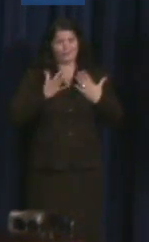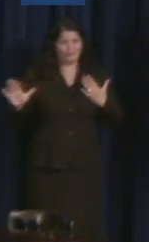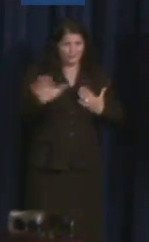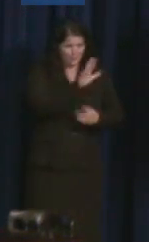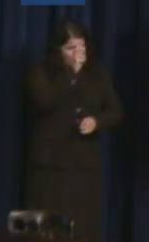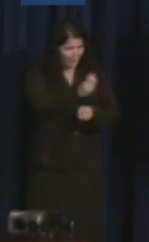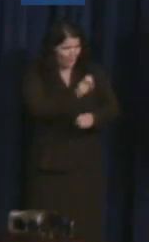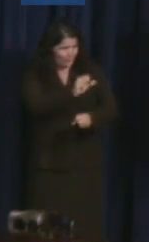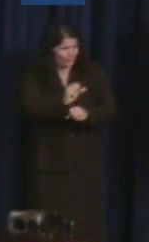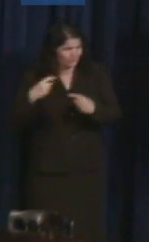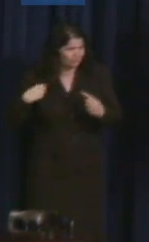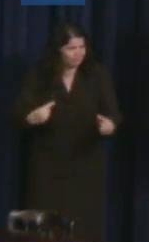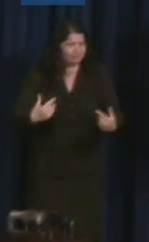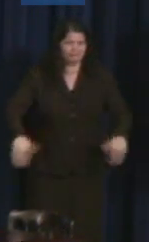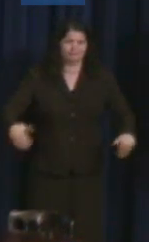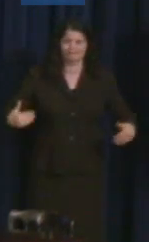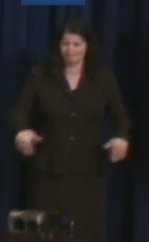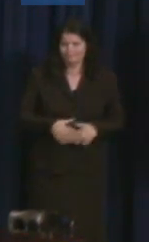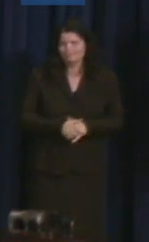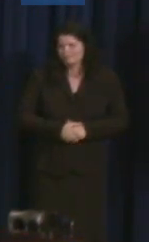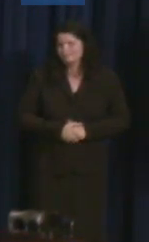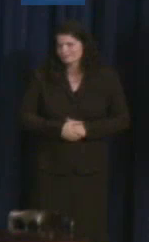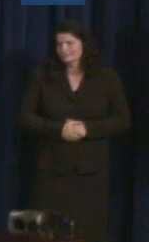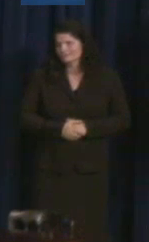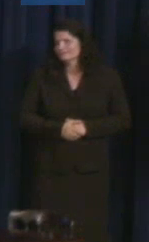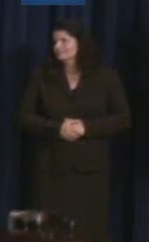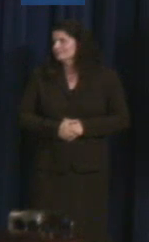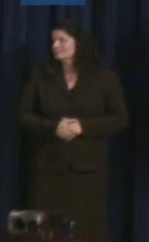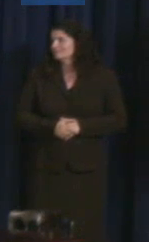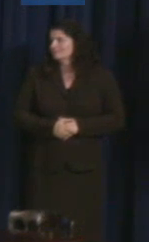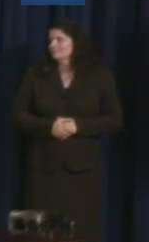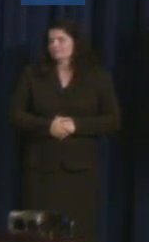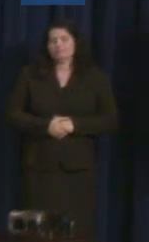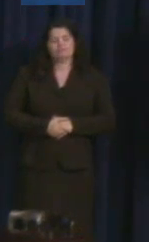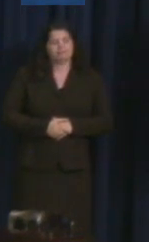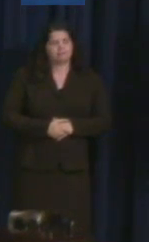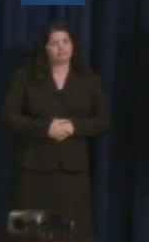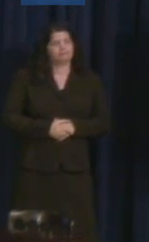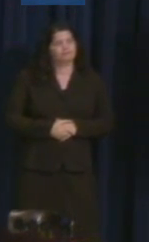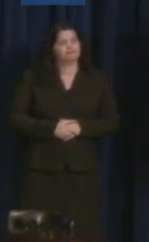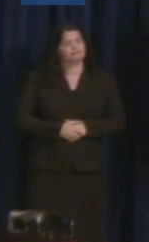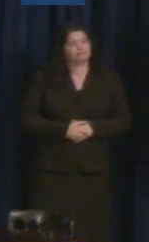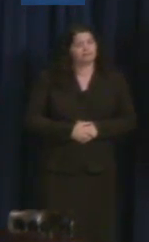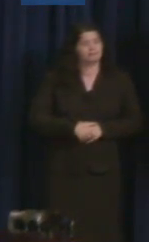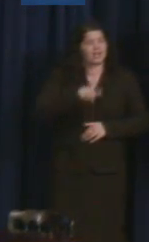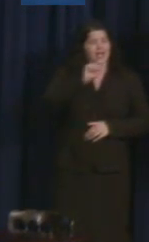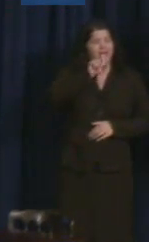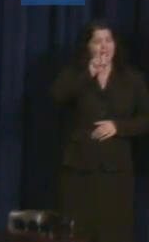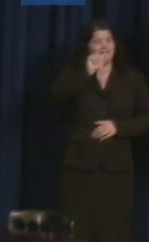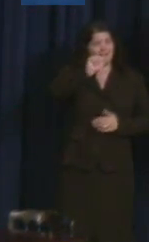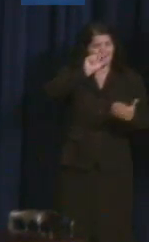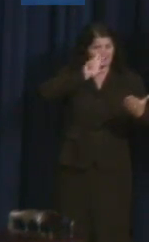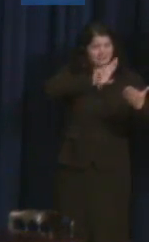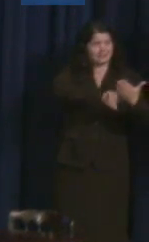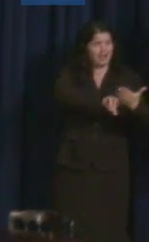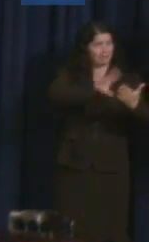When President Bush signed the Americans with Disabilities Act into law, he said, "With today's